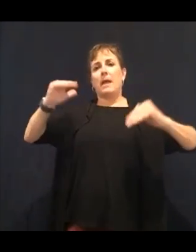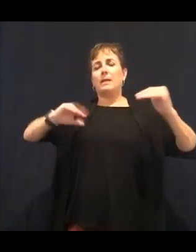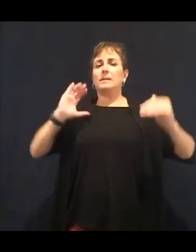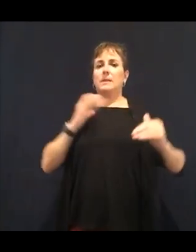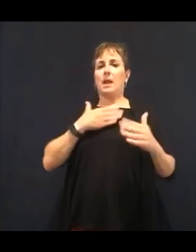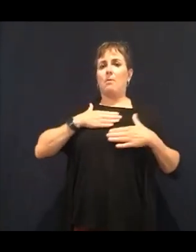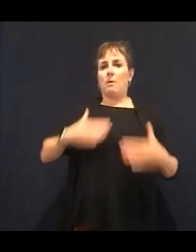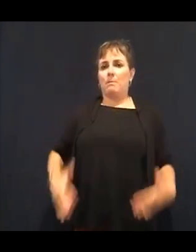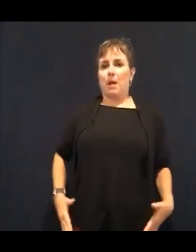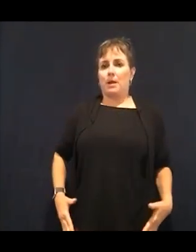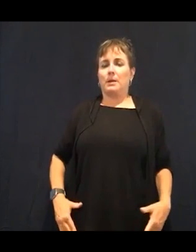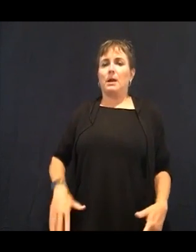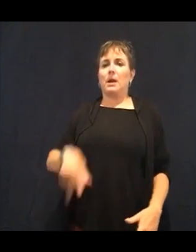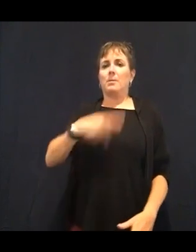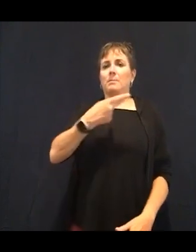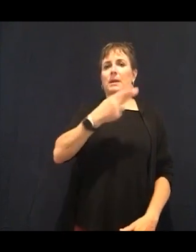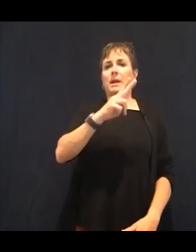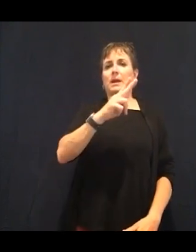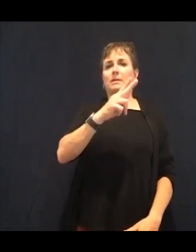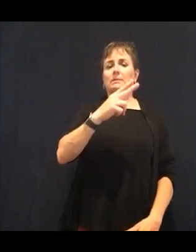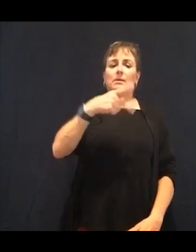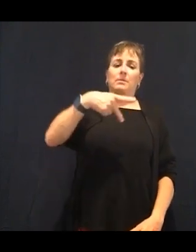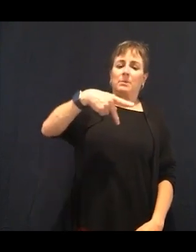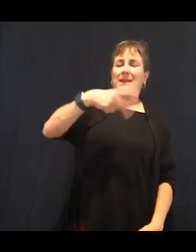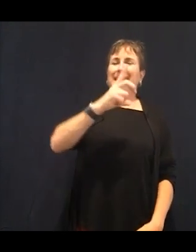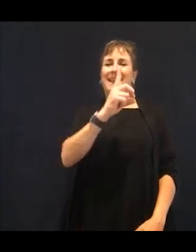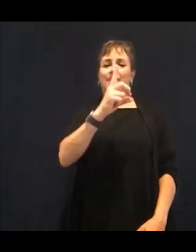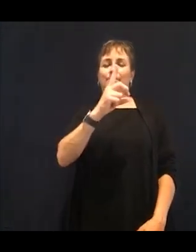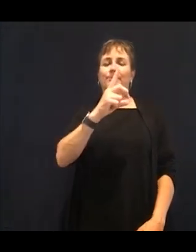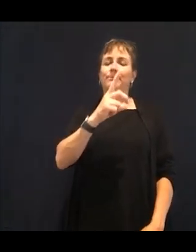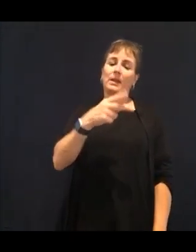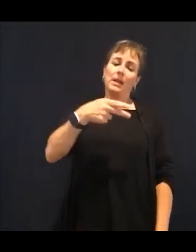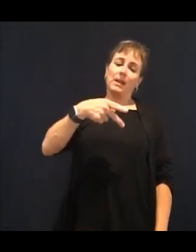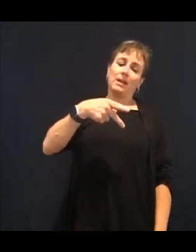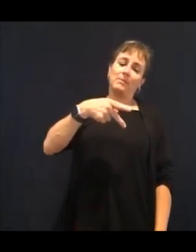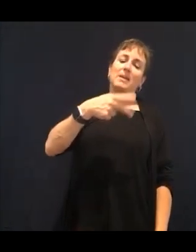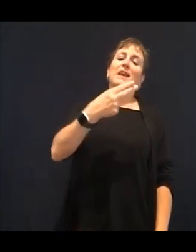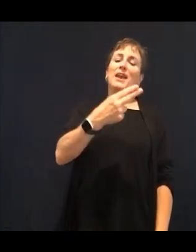says so much and I want you to see the beautiful picture. But as well as the color